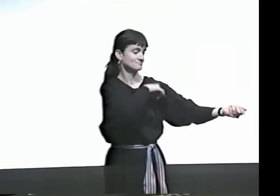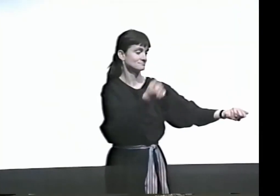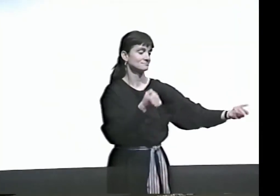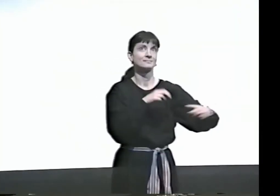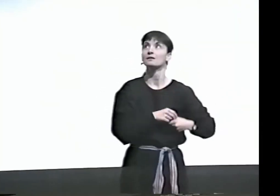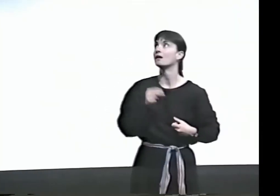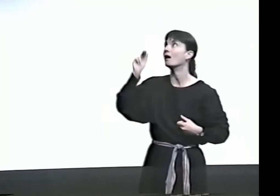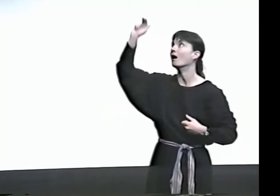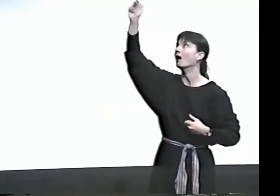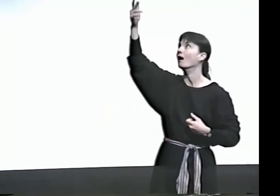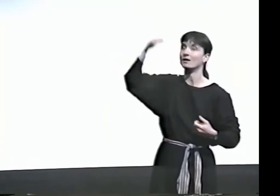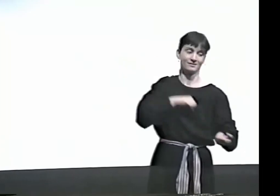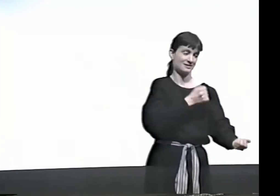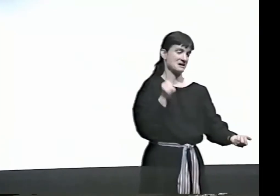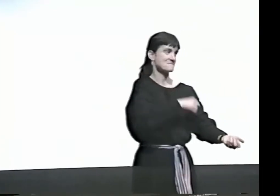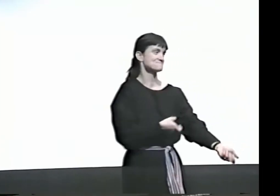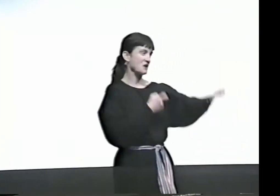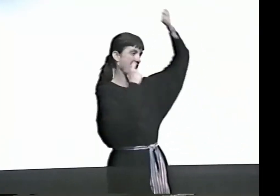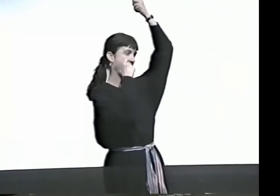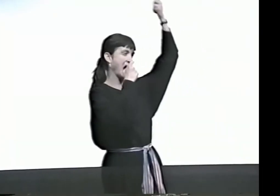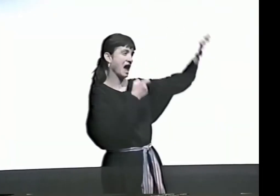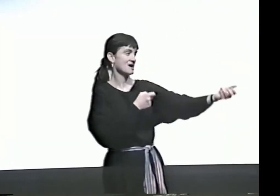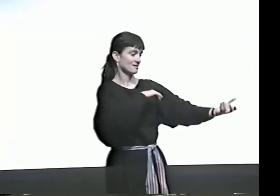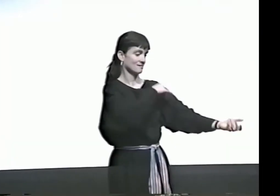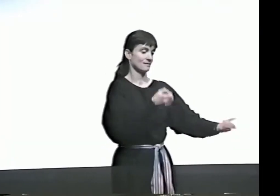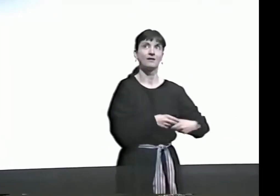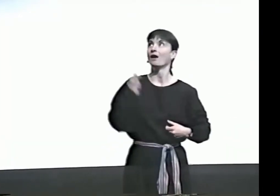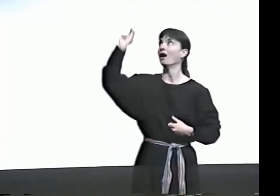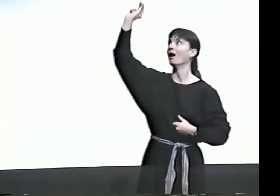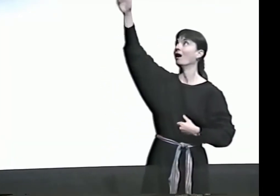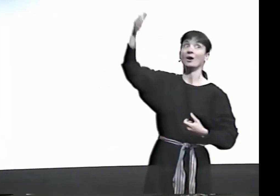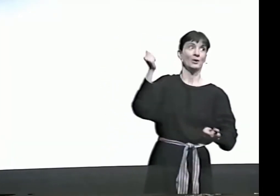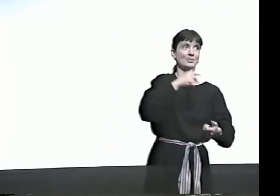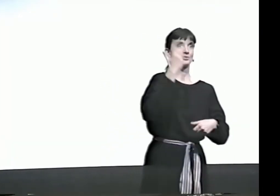AND THE FREEDOM FIGHTER SHOOTS 3 TIMES.